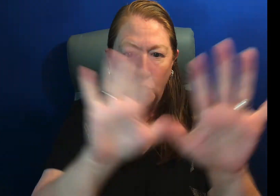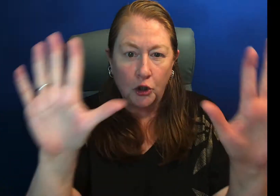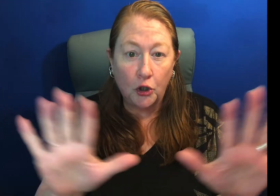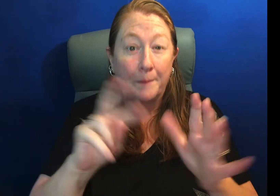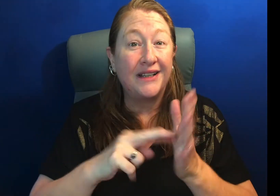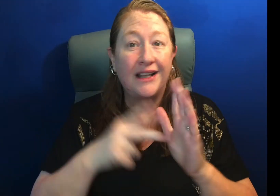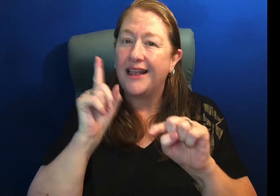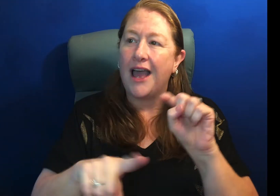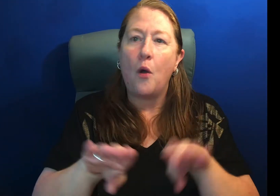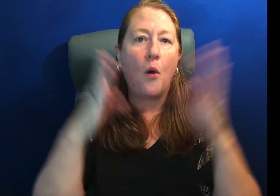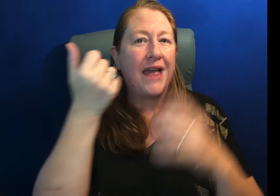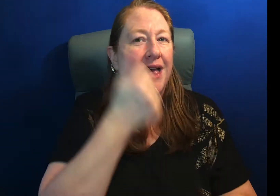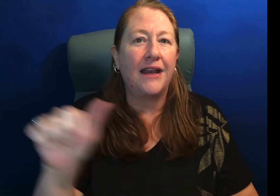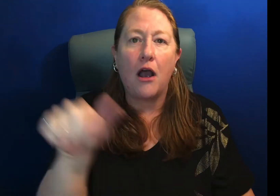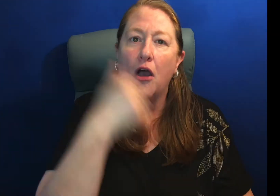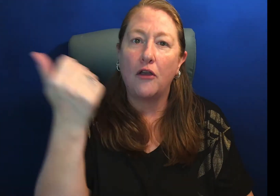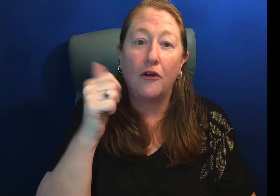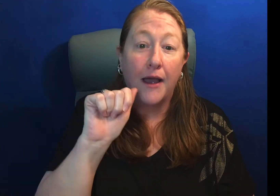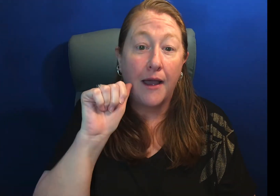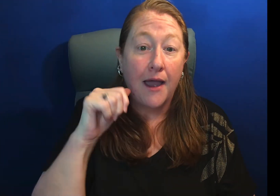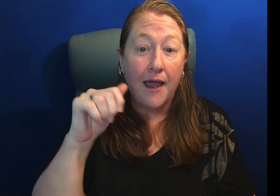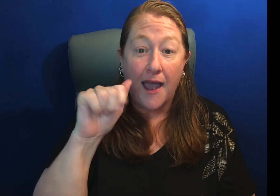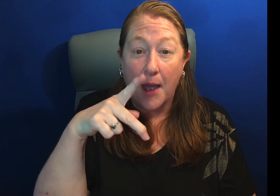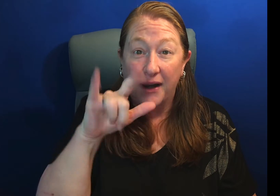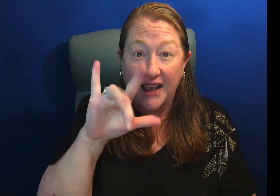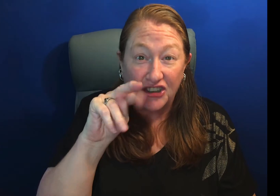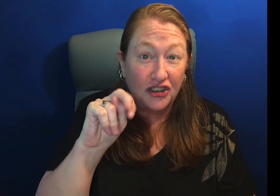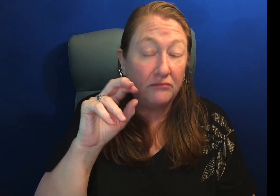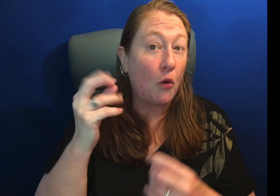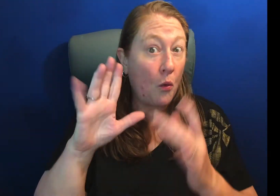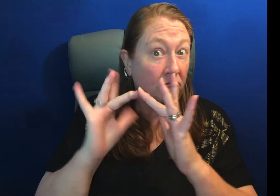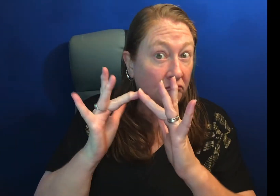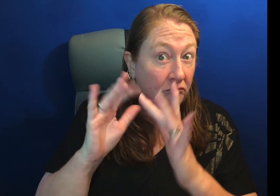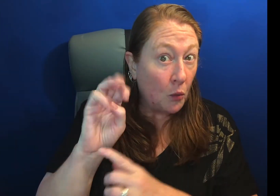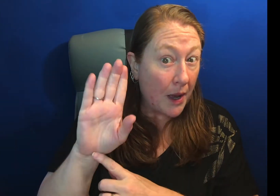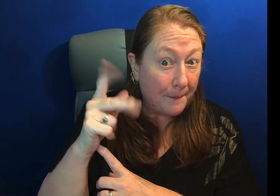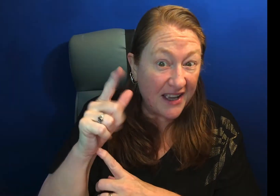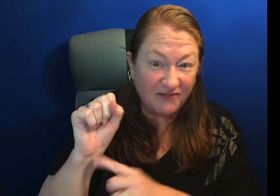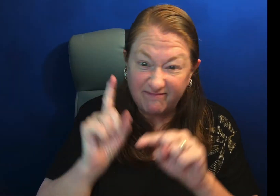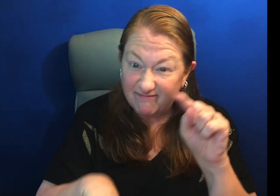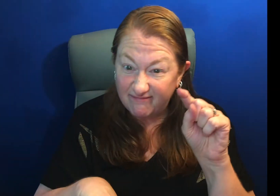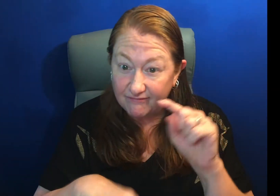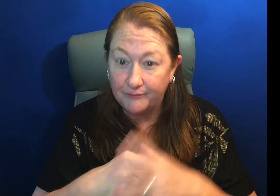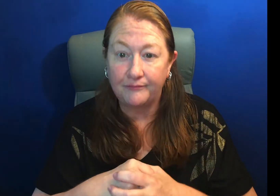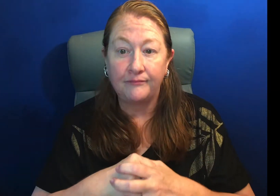so that students cannot open other applications or web pages.